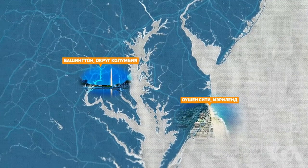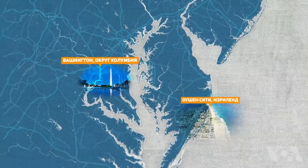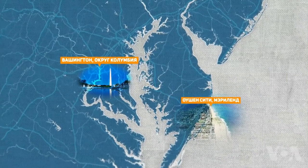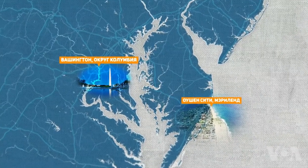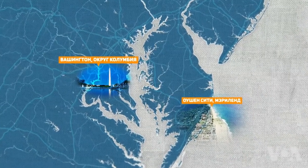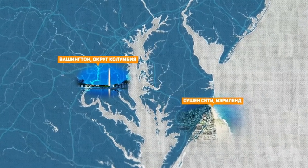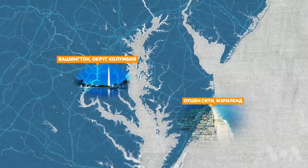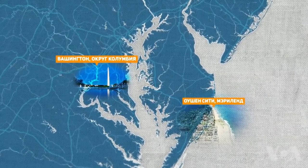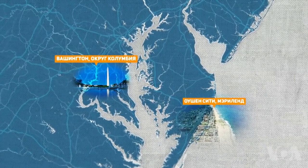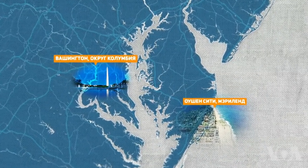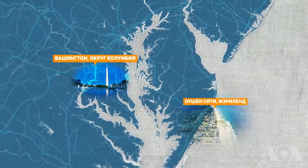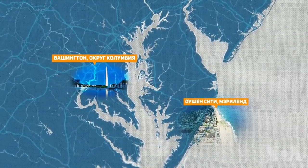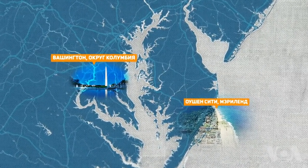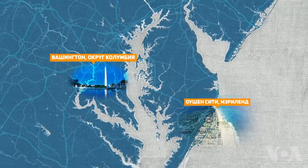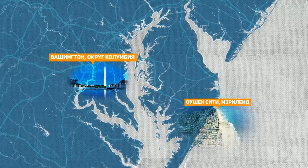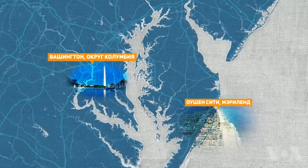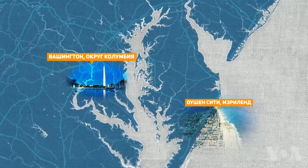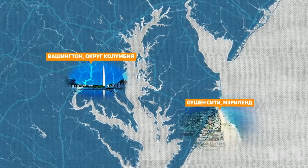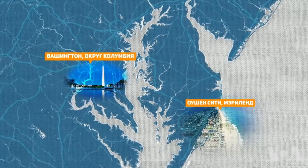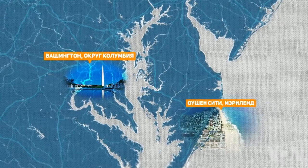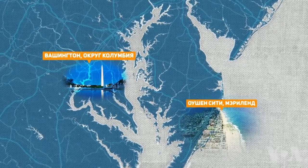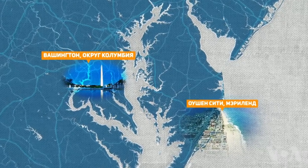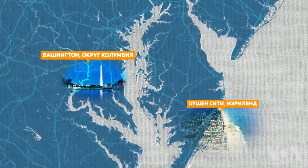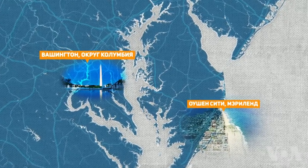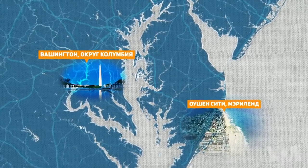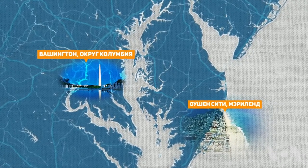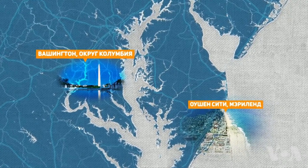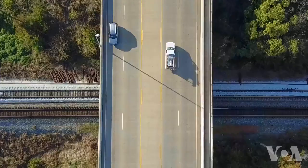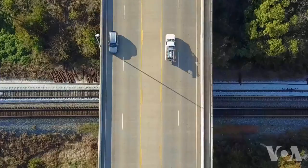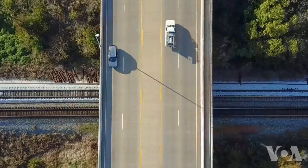[From Ocean City MD to Washington D.C.]